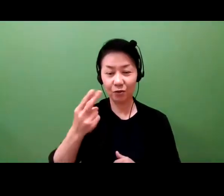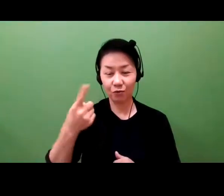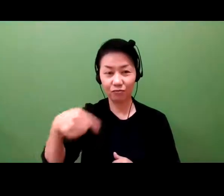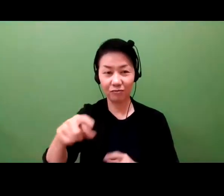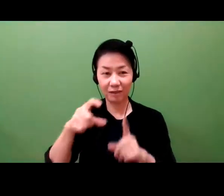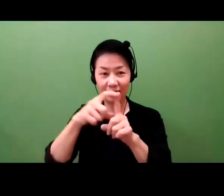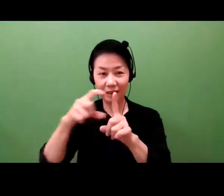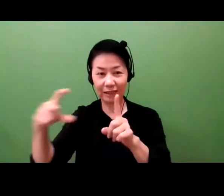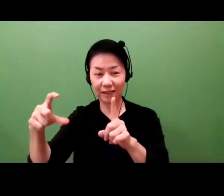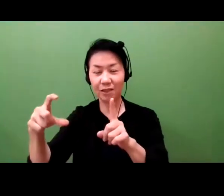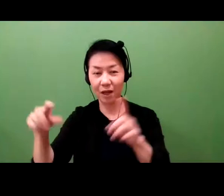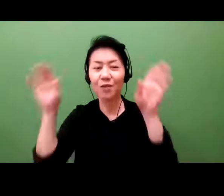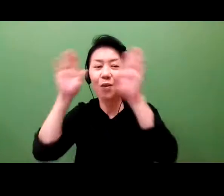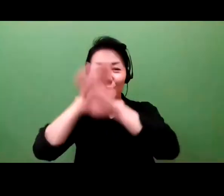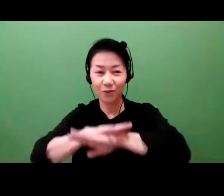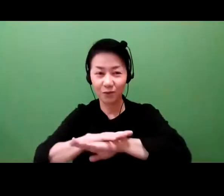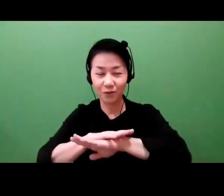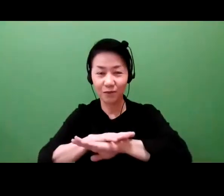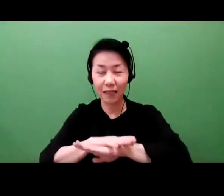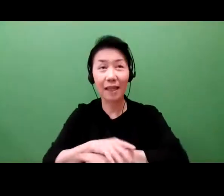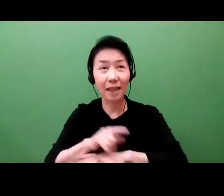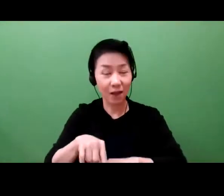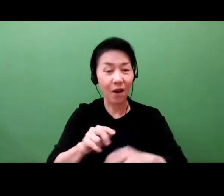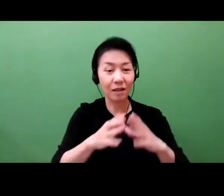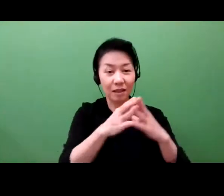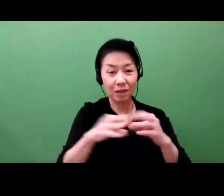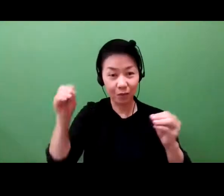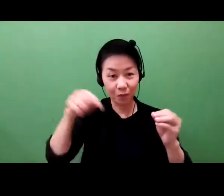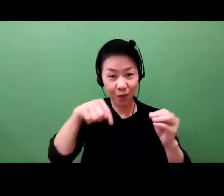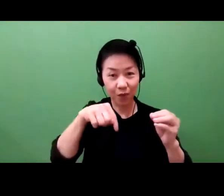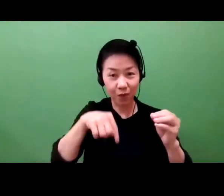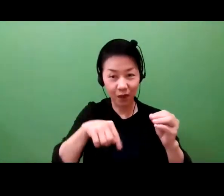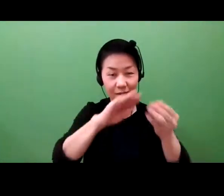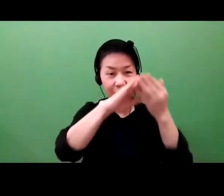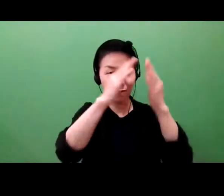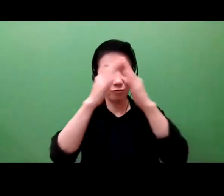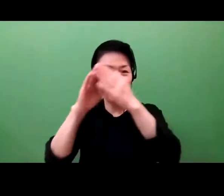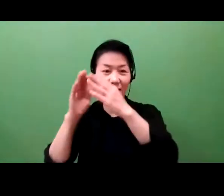And as you know, we have those tremendous Japanese cherry trees right here in D.C. So we enjoy those every year.